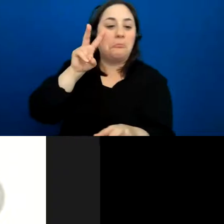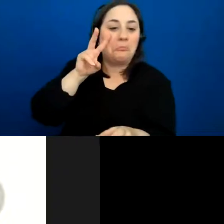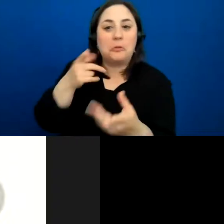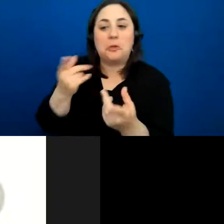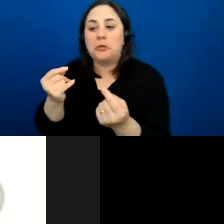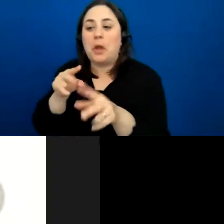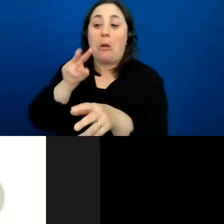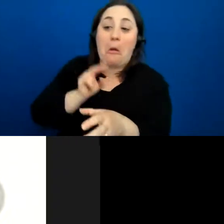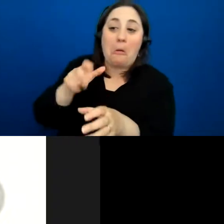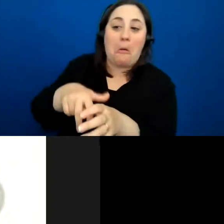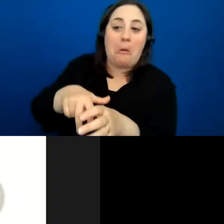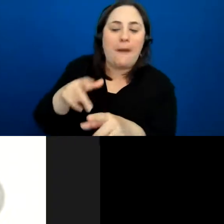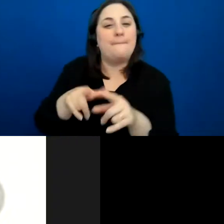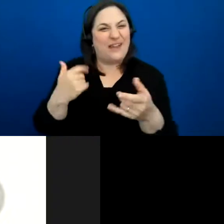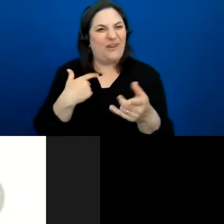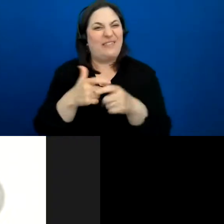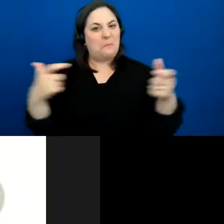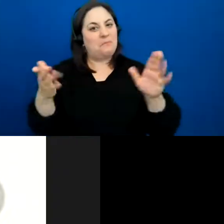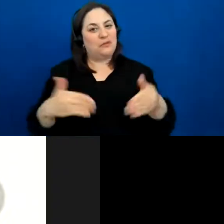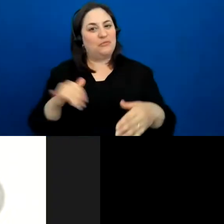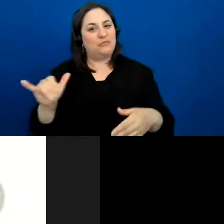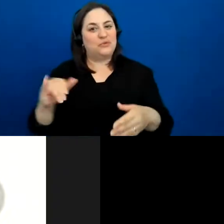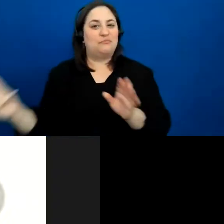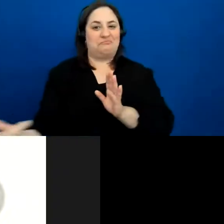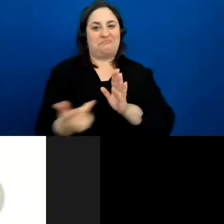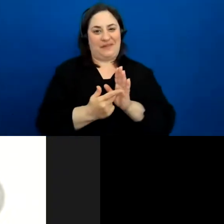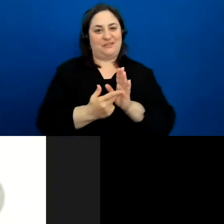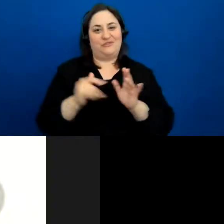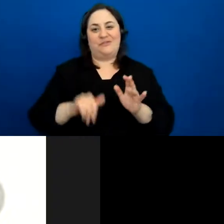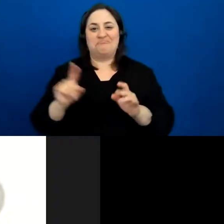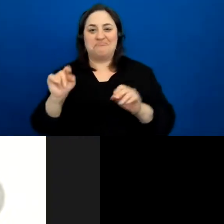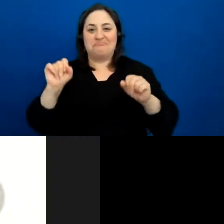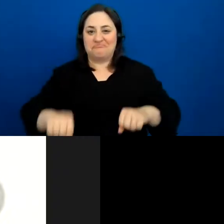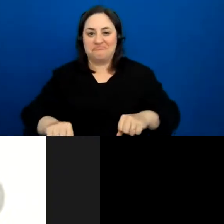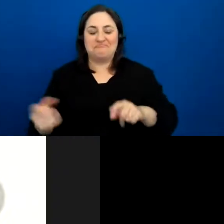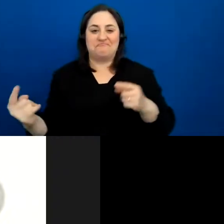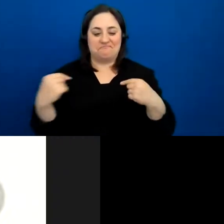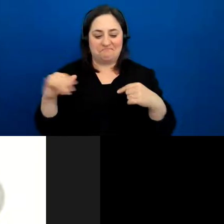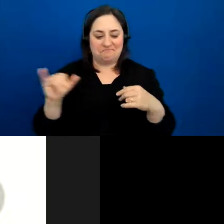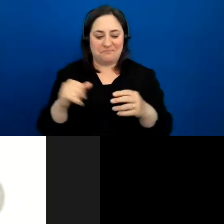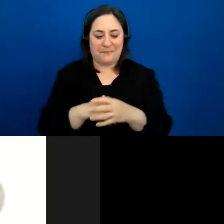the main room to go hang out in. What is another thing? Recording,